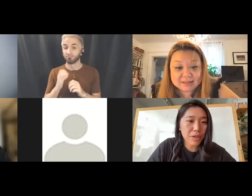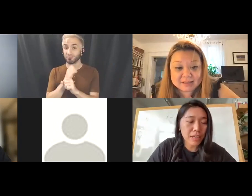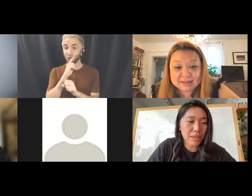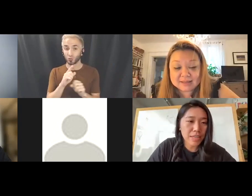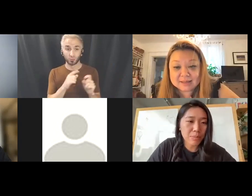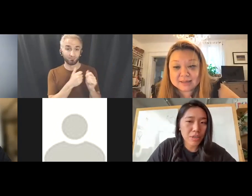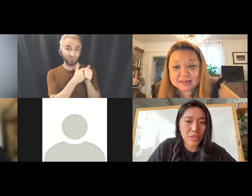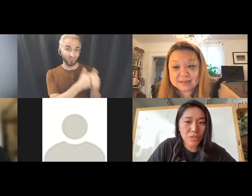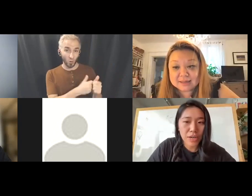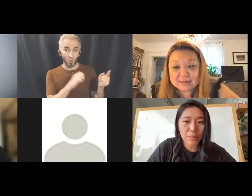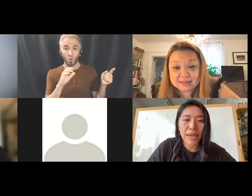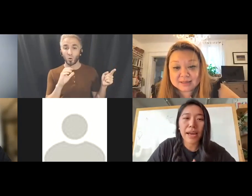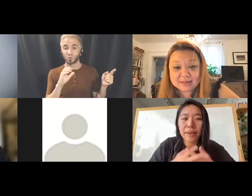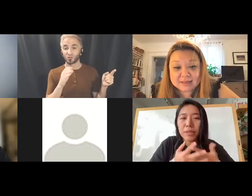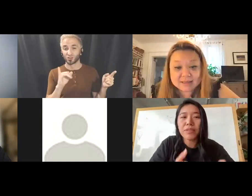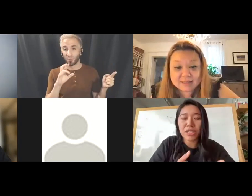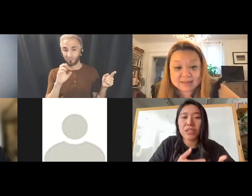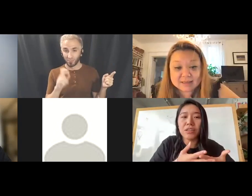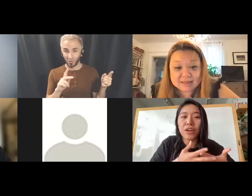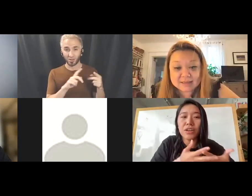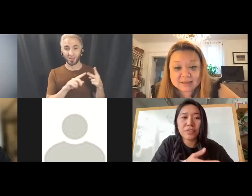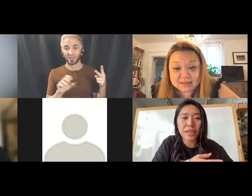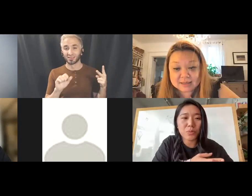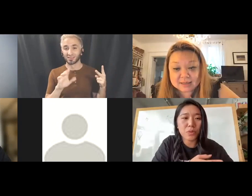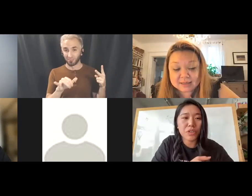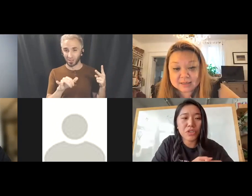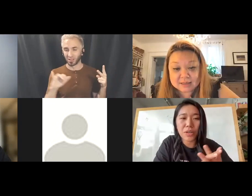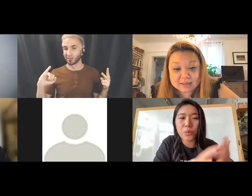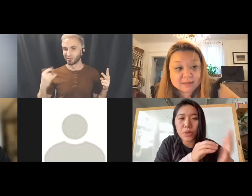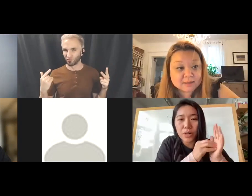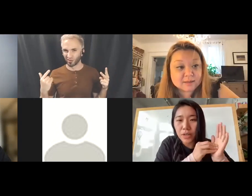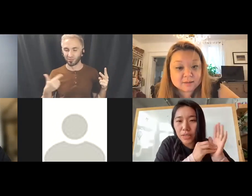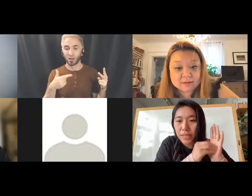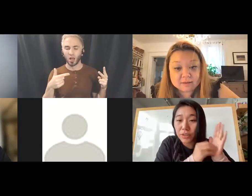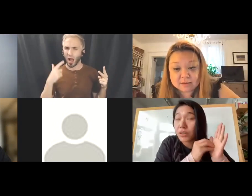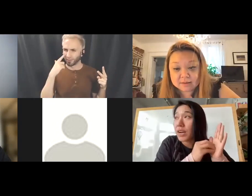and Sammy on Instagram. I believe actually the artists that were featured today were